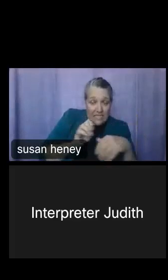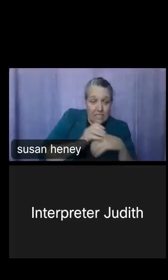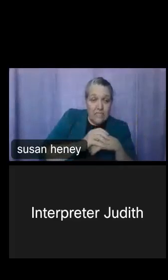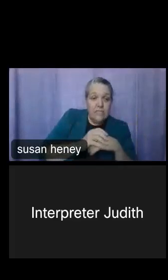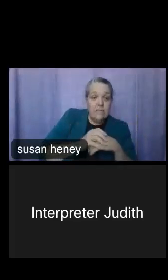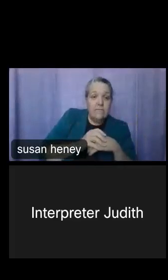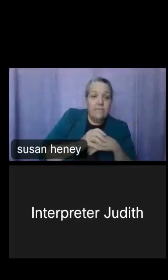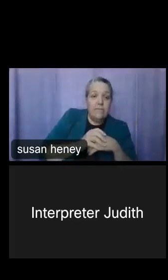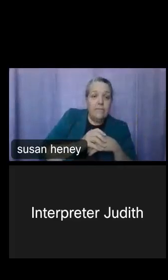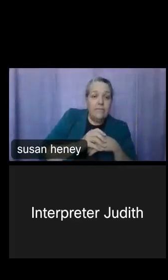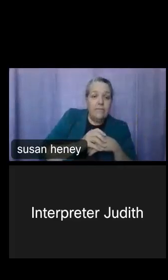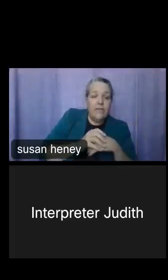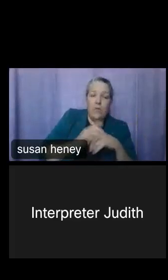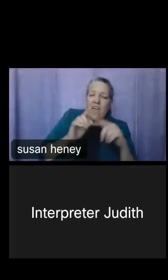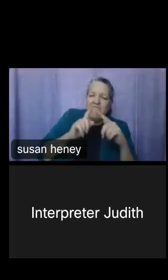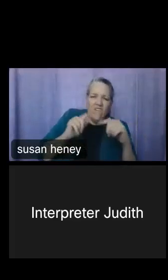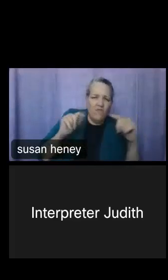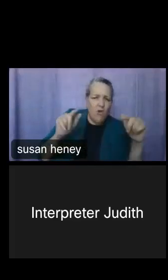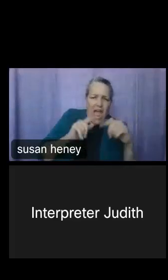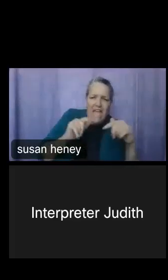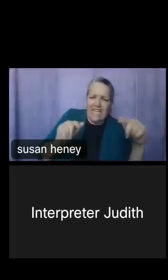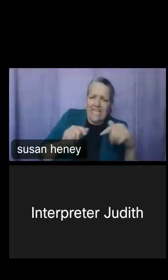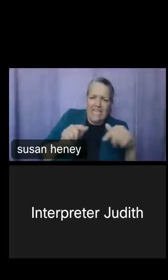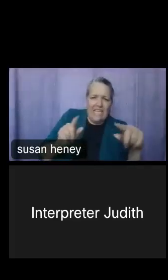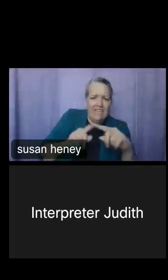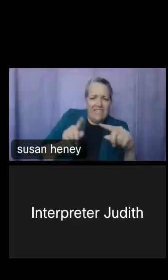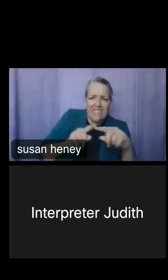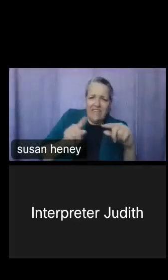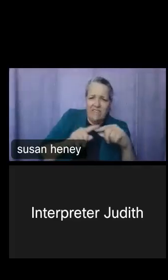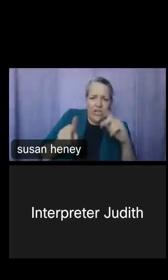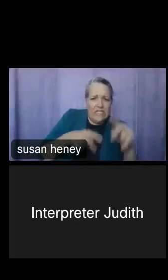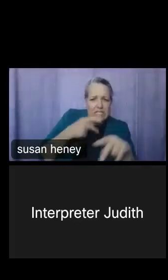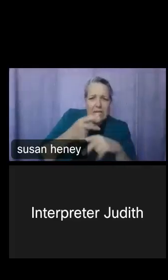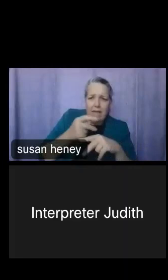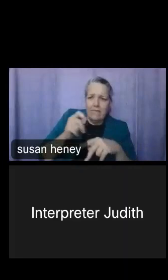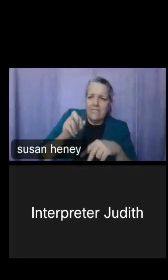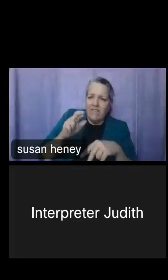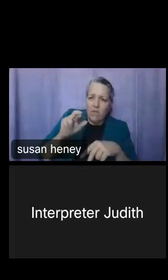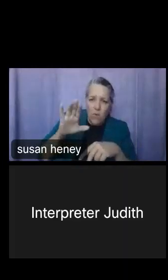wide variety of specific races that you can look at, as well as several recoded detailed